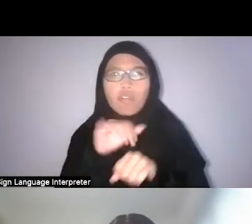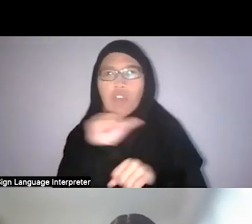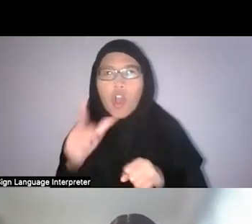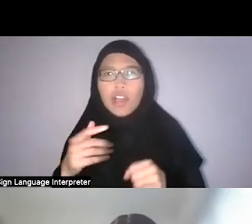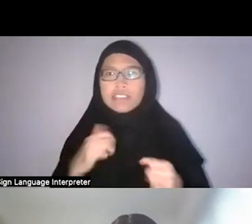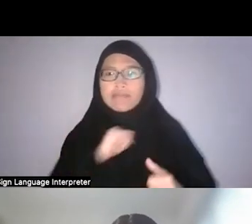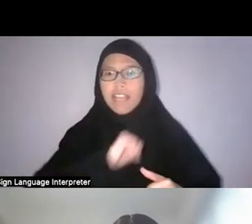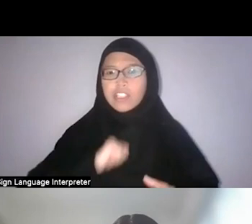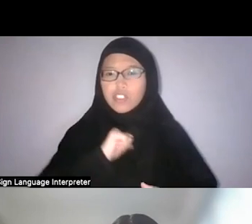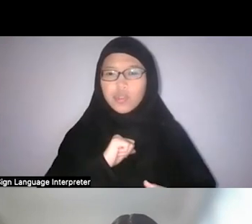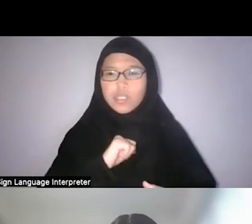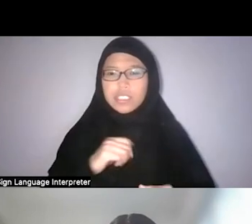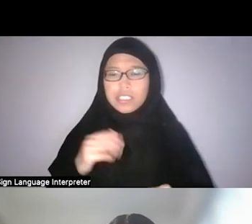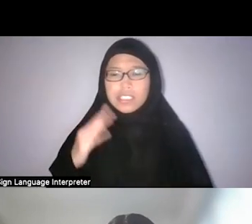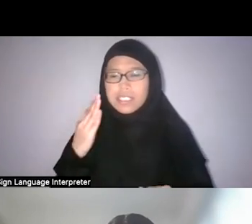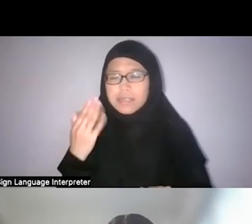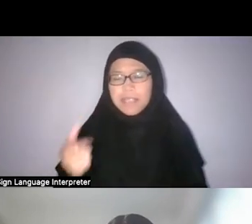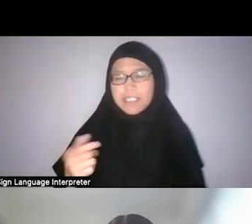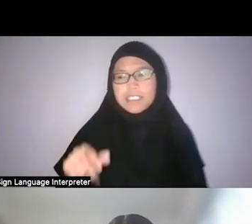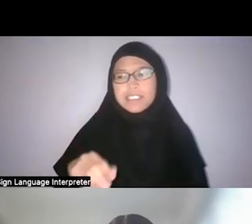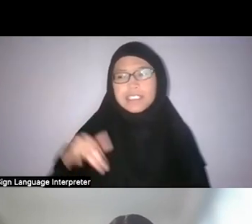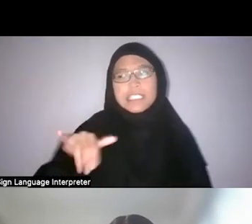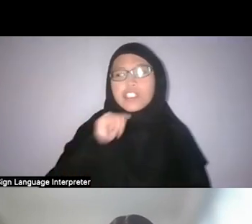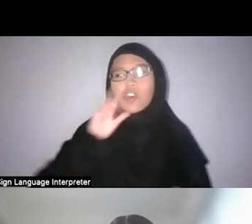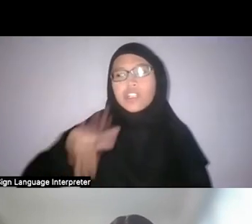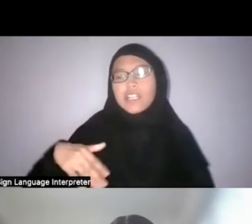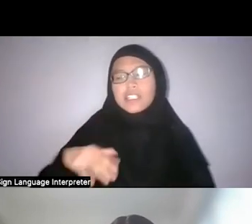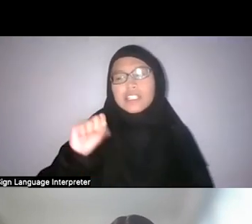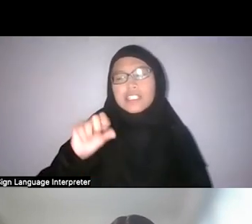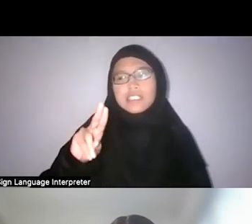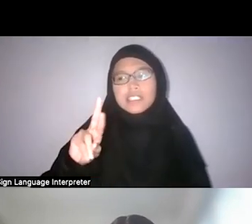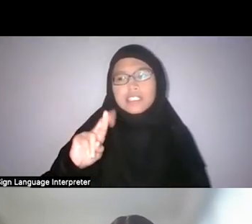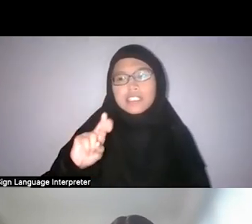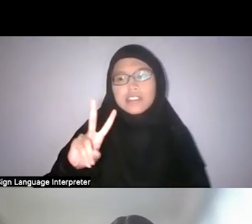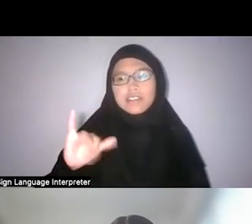unsurveyed field of knowledge and we need to make it familiar to ourselves.